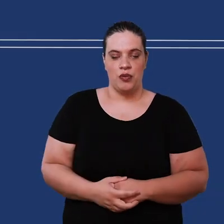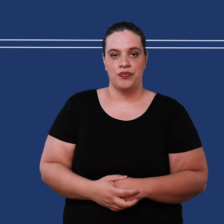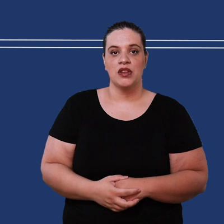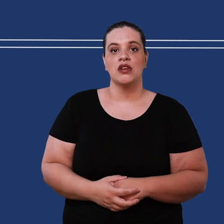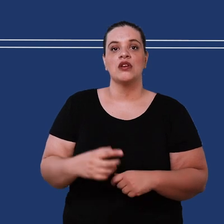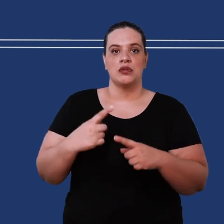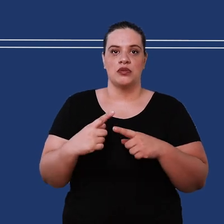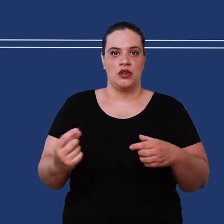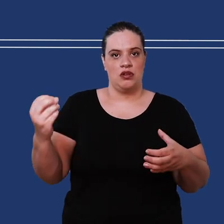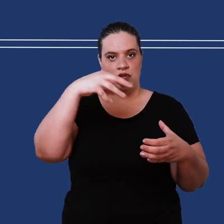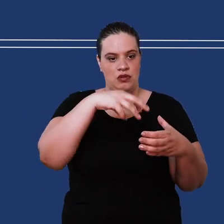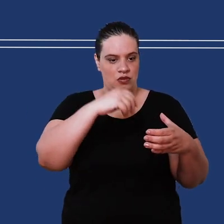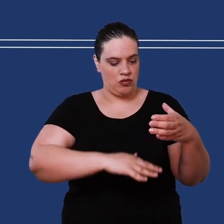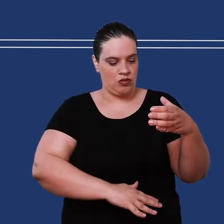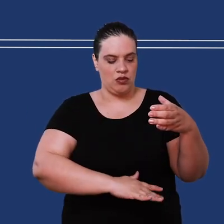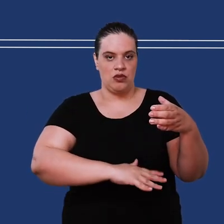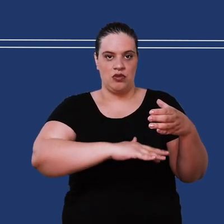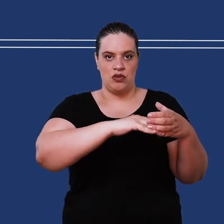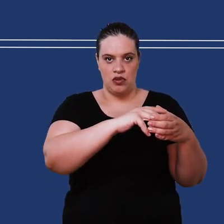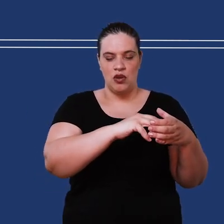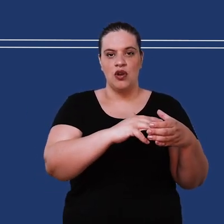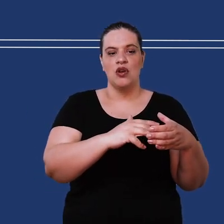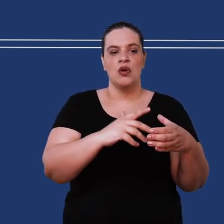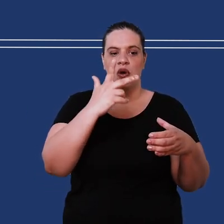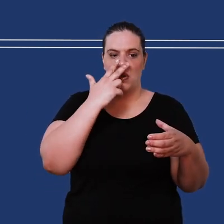is the pipe that will lead the